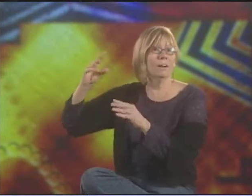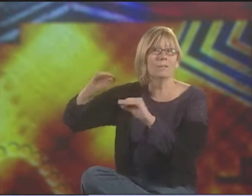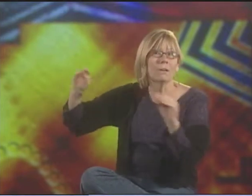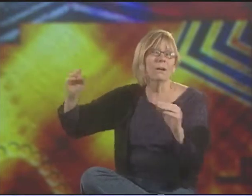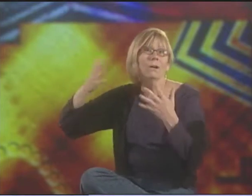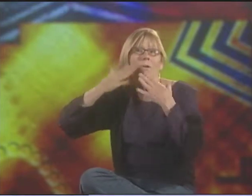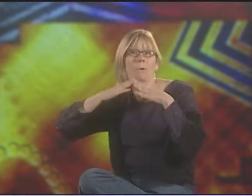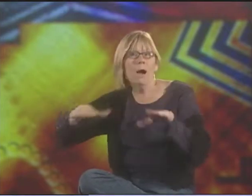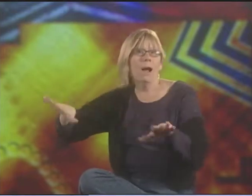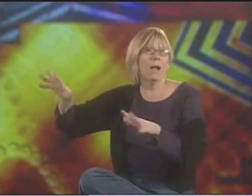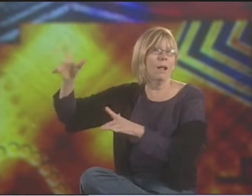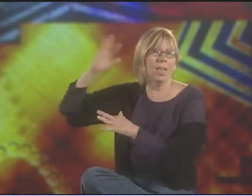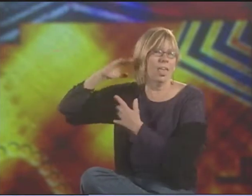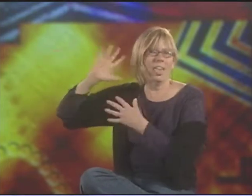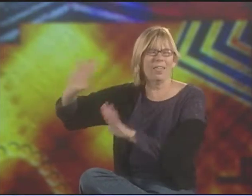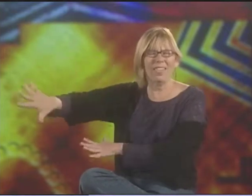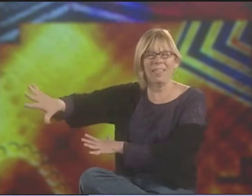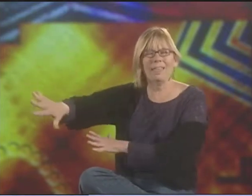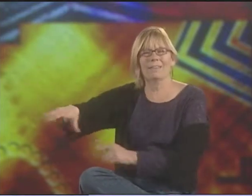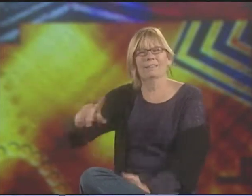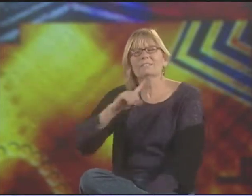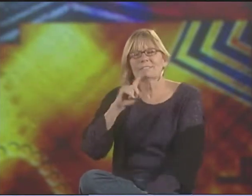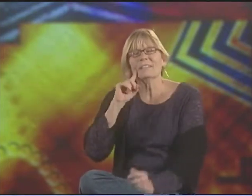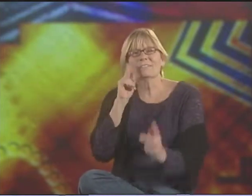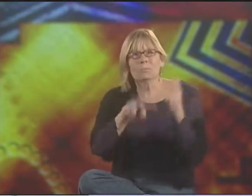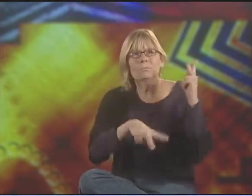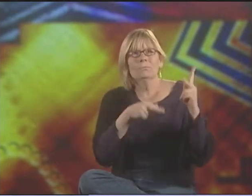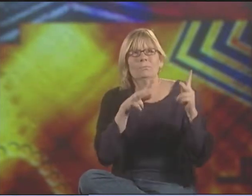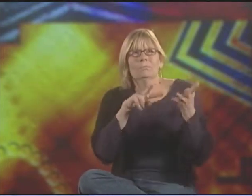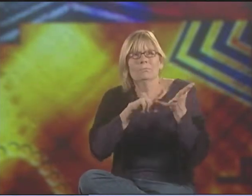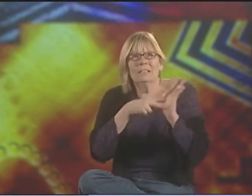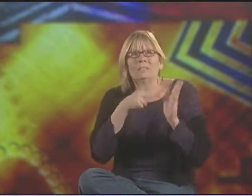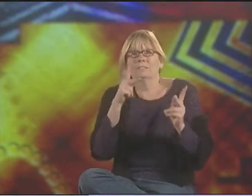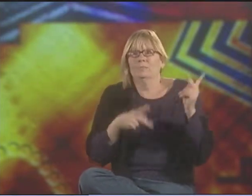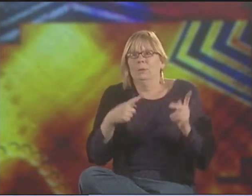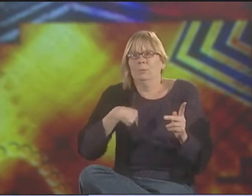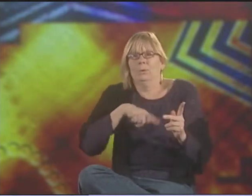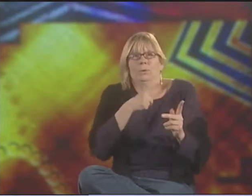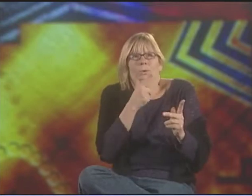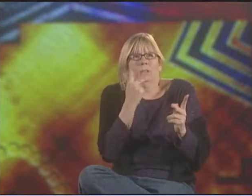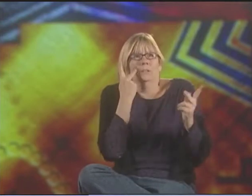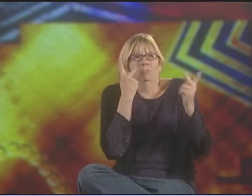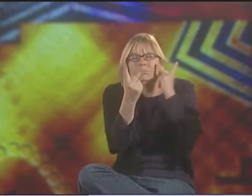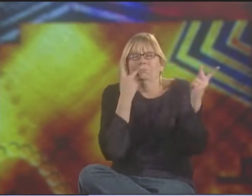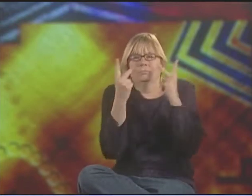THE WHOLE IDEA IS TO SHOW IT'S NOT LIKE DEAF PEOPLE, "OH, THEY CAN'T HEAR. IT'S SO QUIET. THEY LIVE IN A SILENT WORLD."